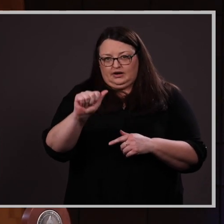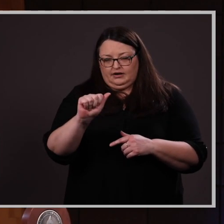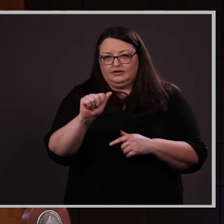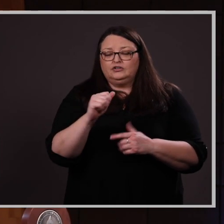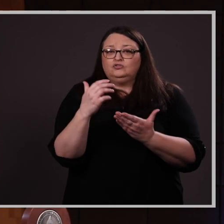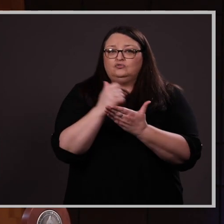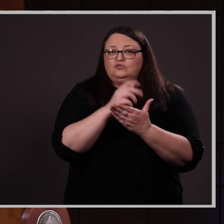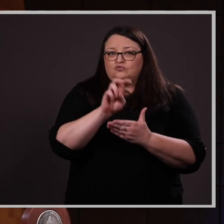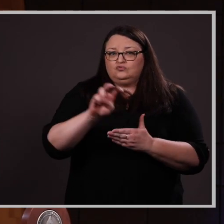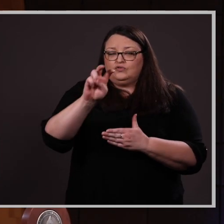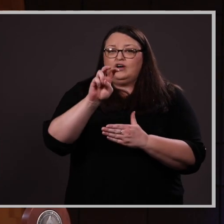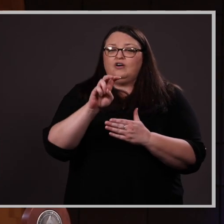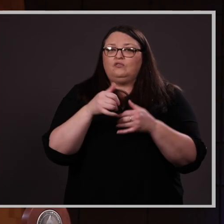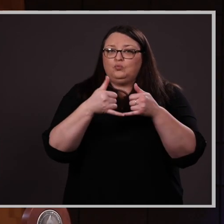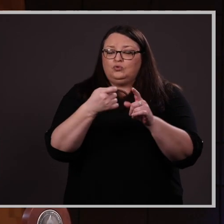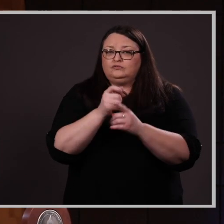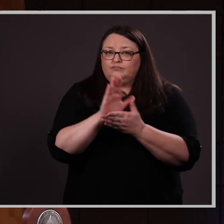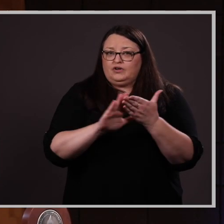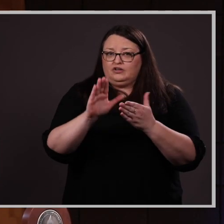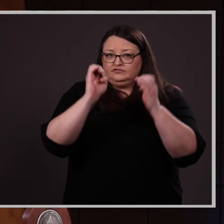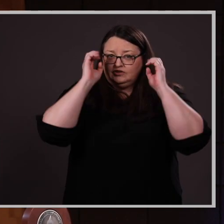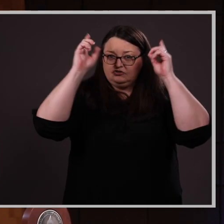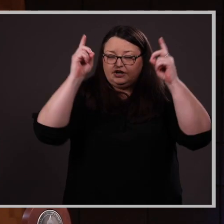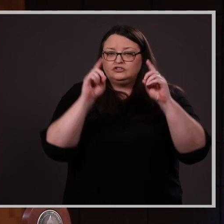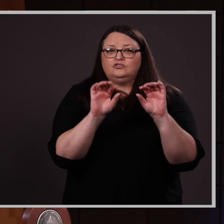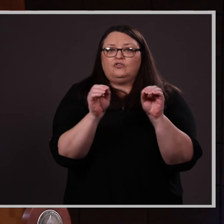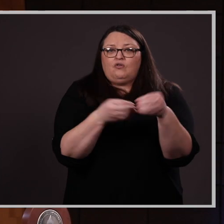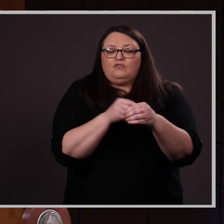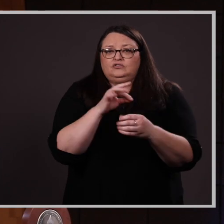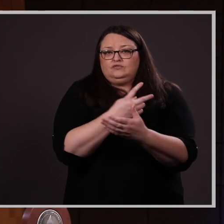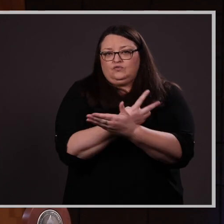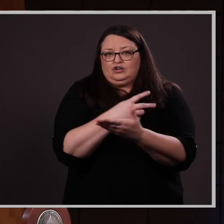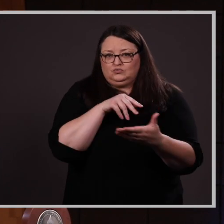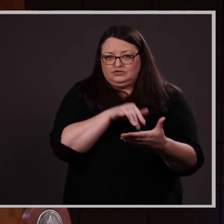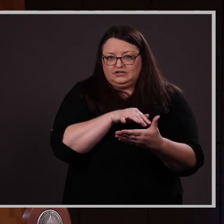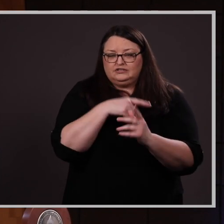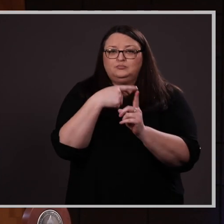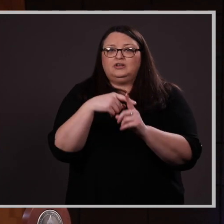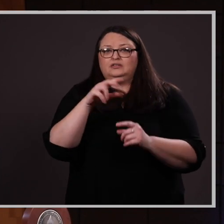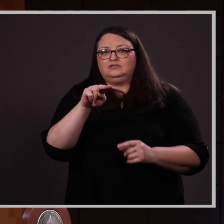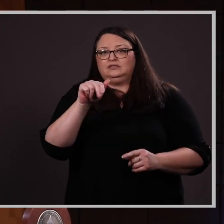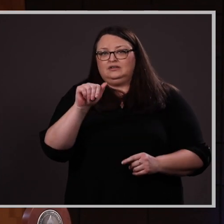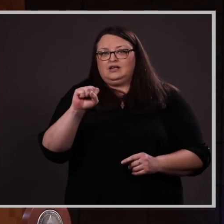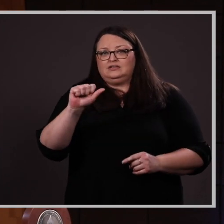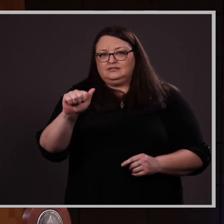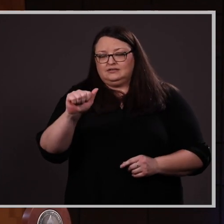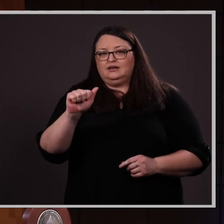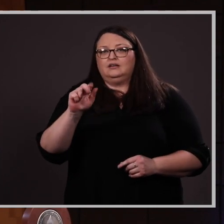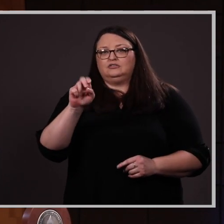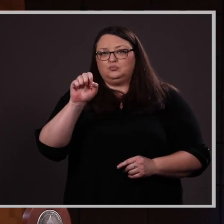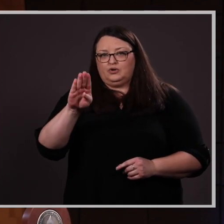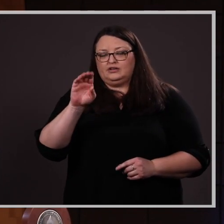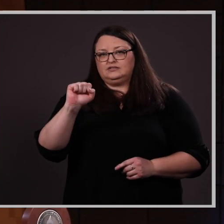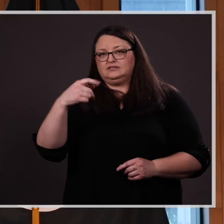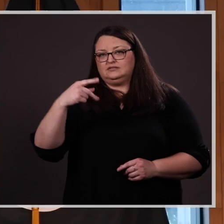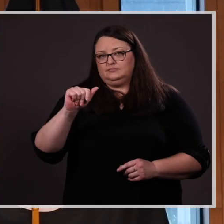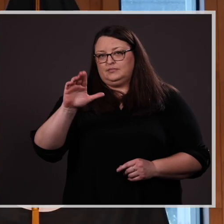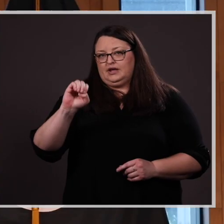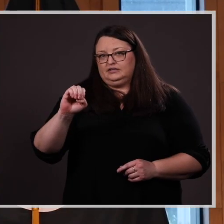College of Education and office of graduate studies, and also NASA Nebraska Space Grants.